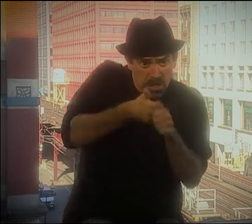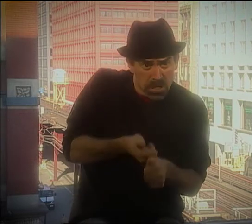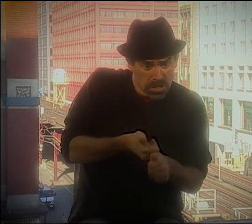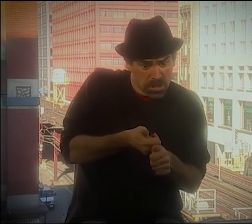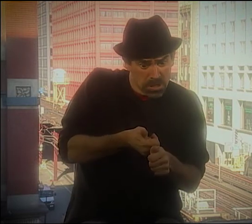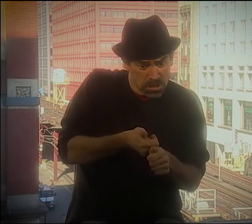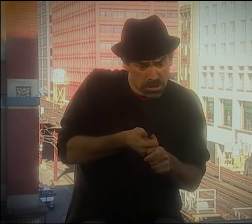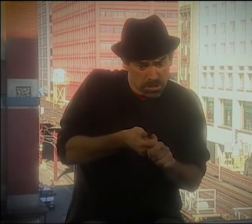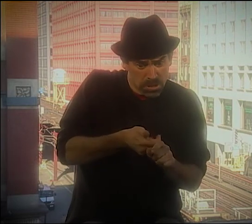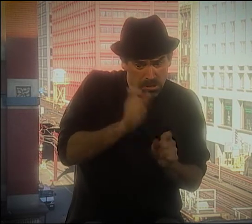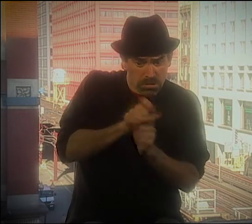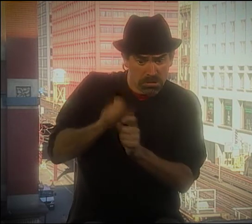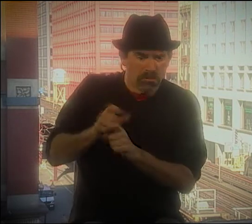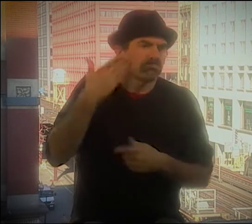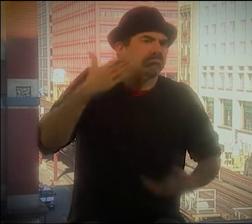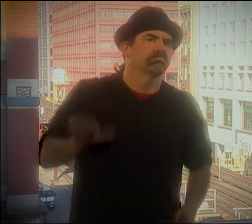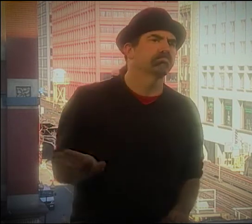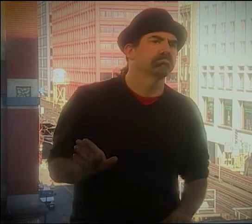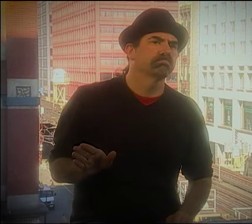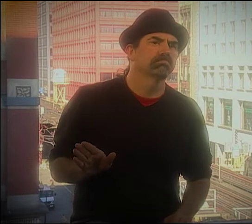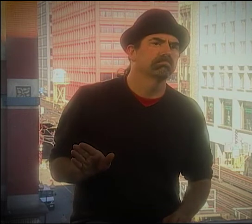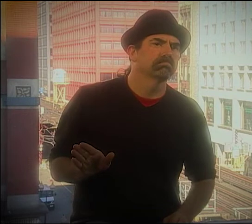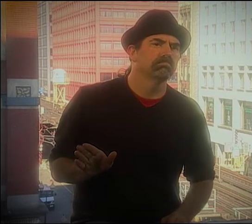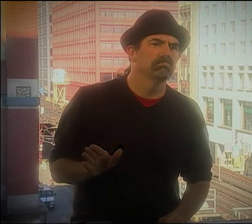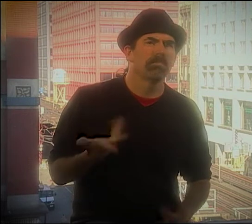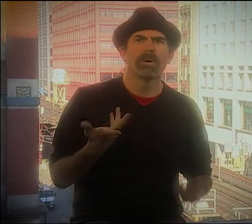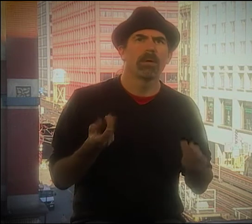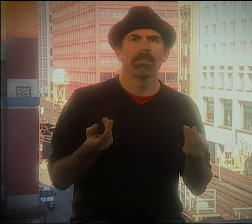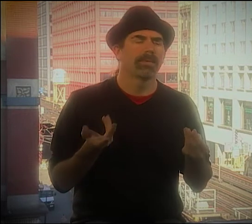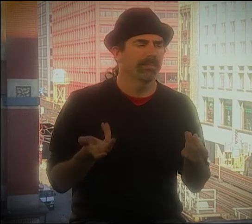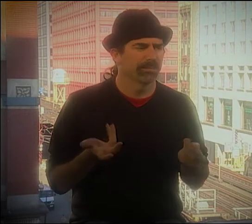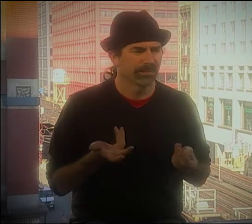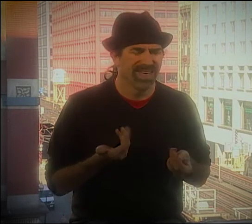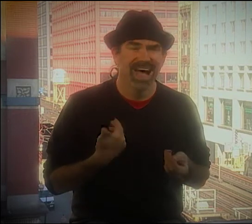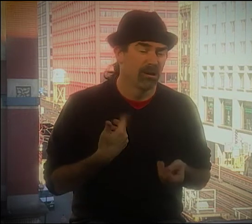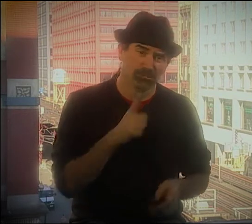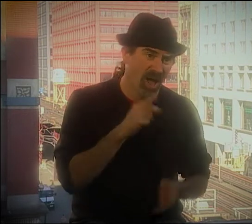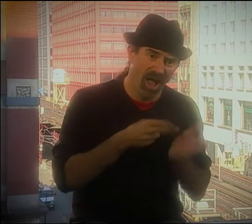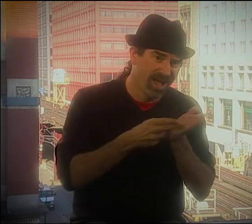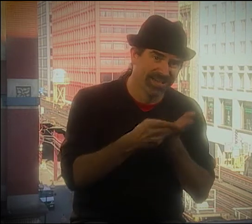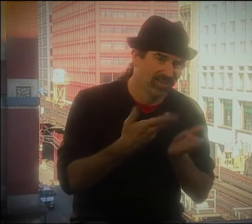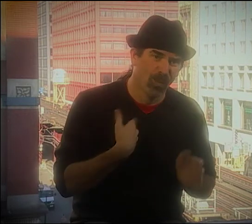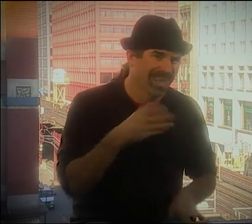AND HE WOULD BE ABLE TO FOLLOW WHAT I HAD WRITTEN. NOW I DON'T KNOW IF HE DID IT WORD FOR WORD.